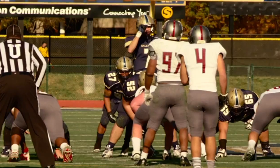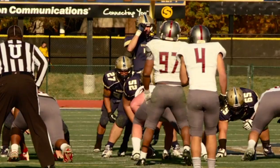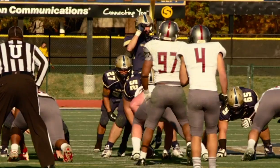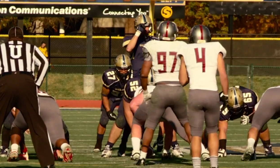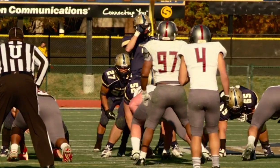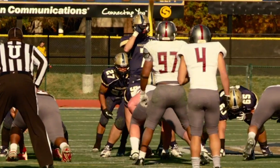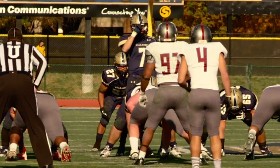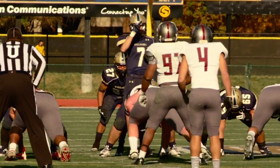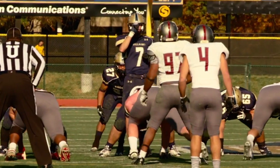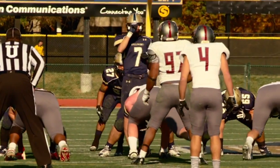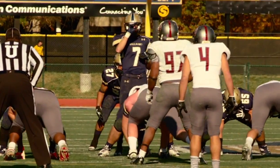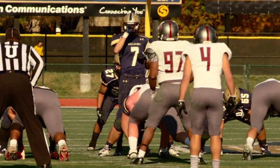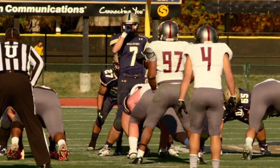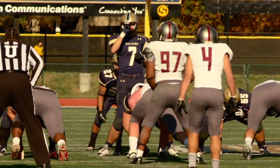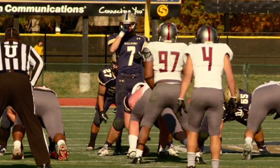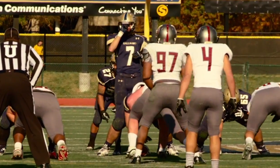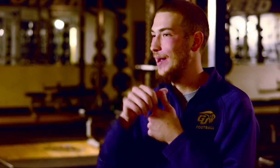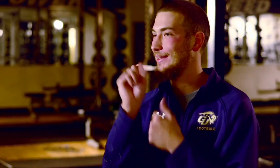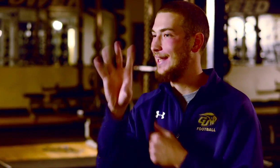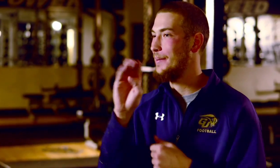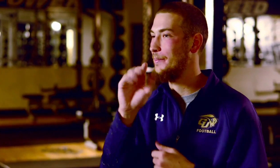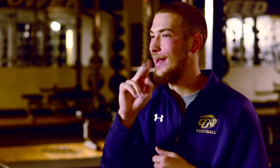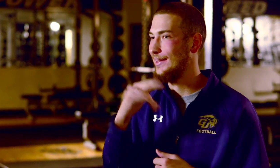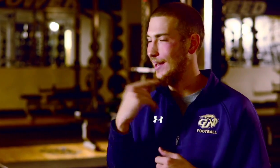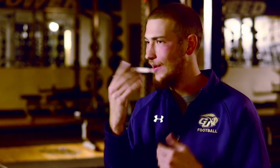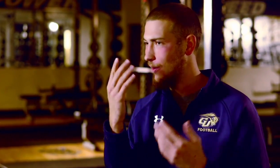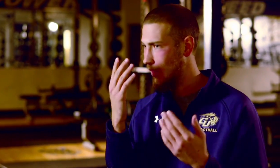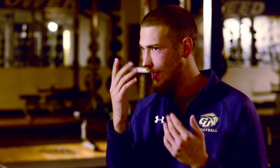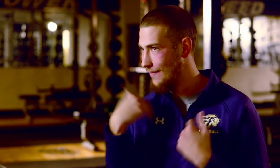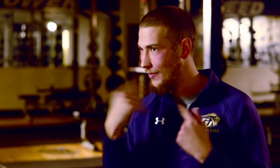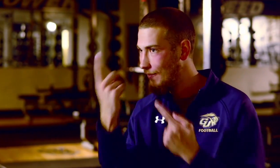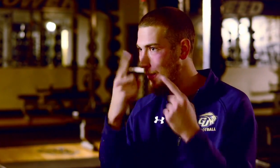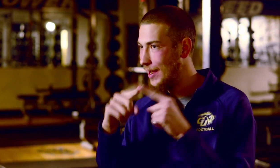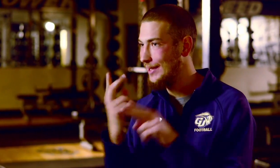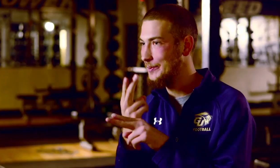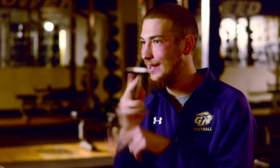So that is something that we use to our advantage. You know, I wanted to write Payton Manning